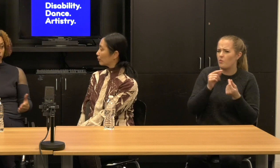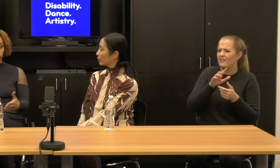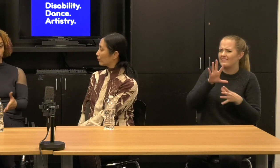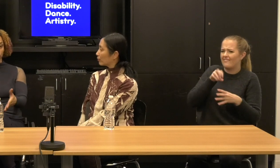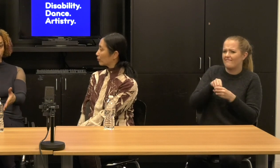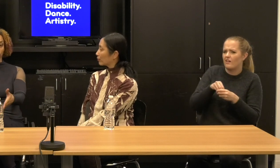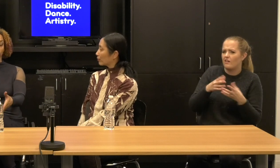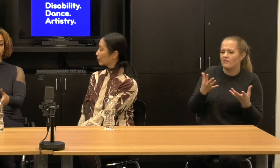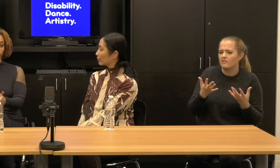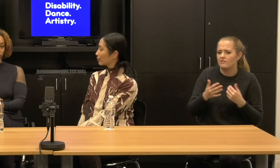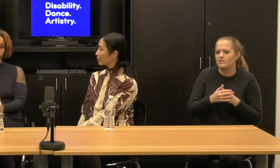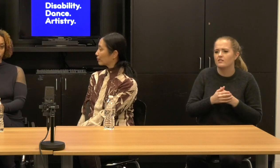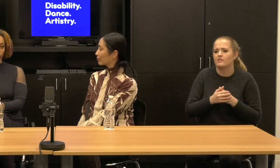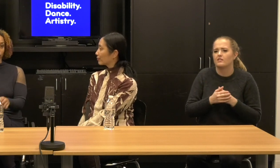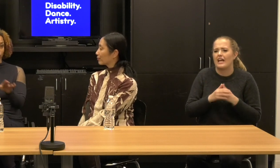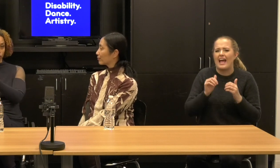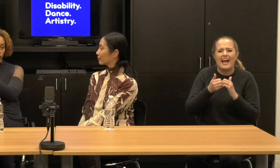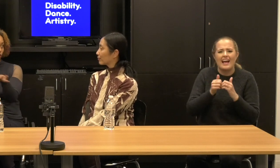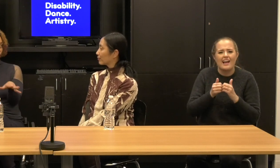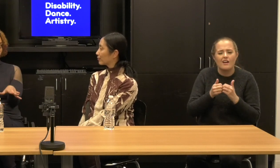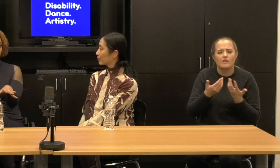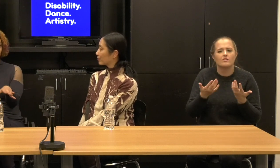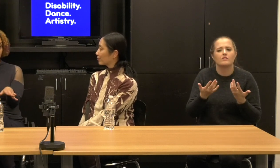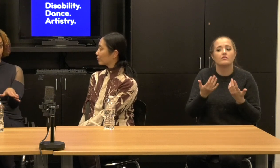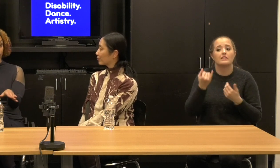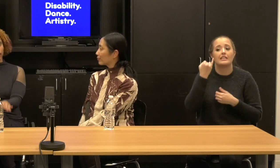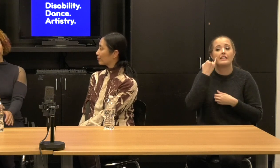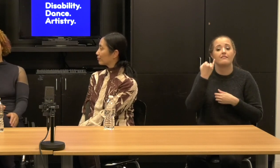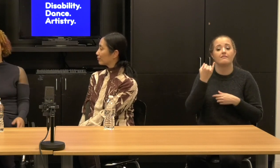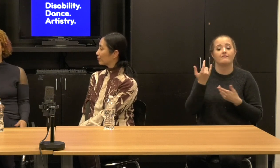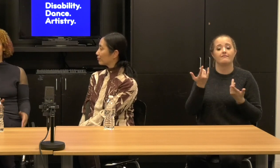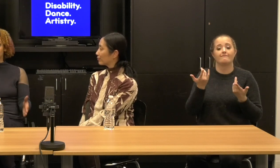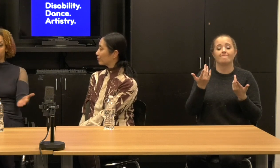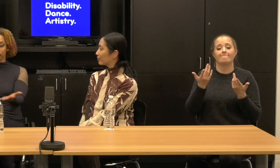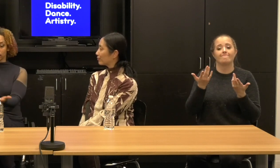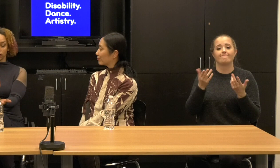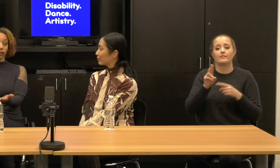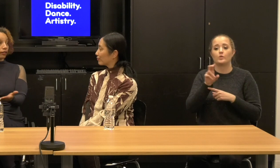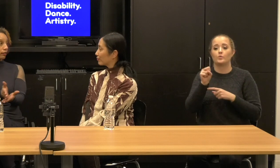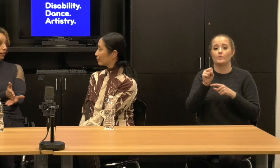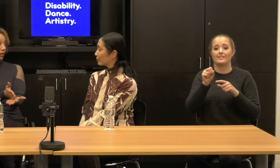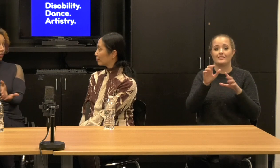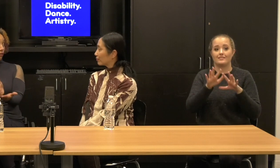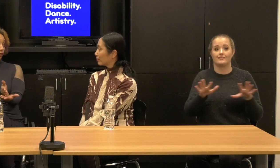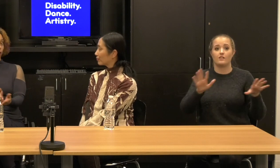Whereas the world locally, if you can't structure things nationally and we can't get stuck up.